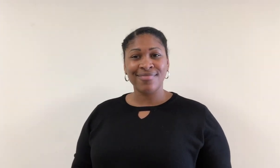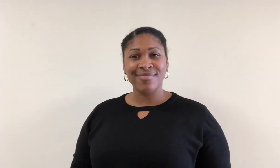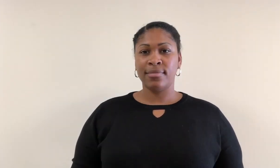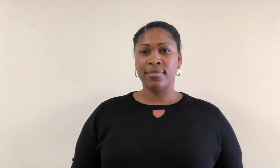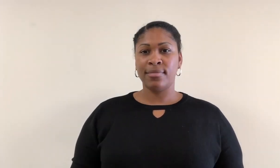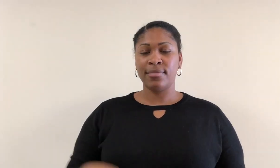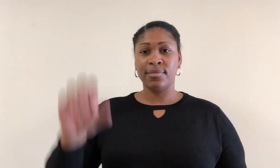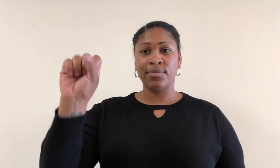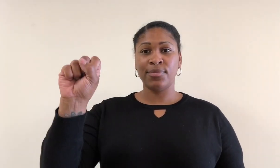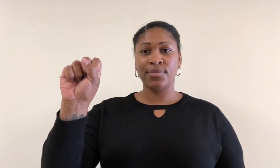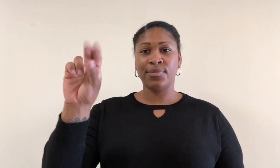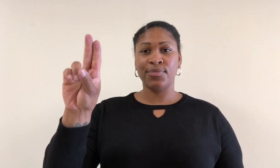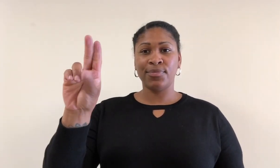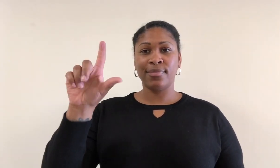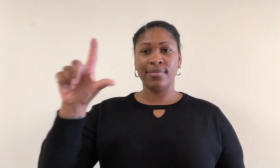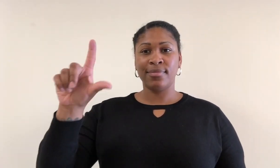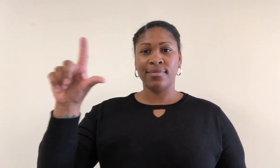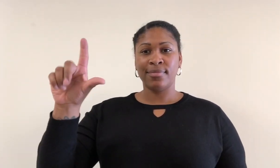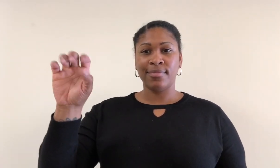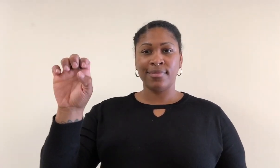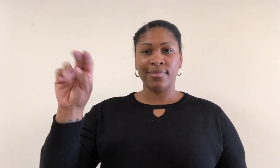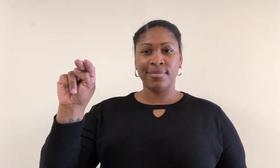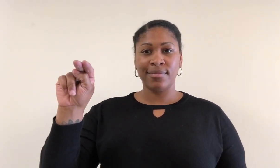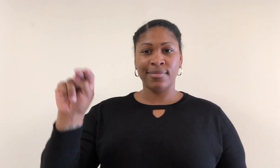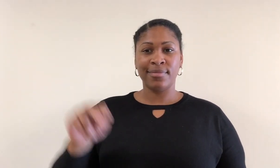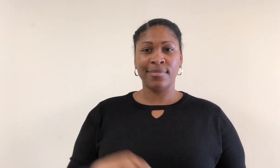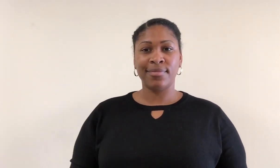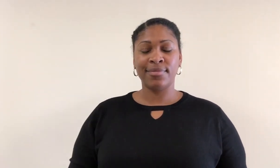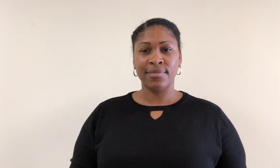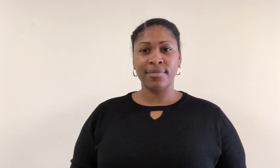Sullen